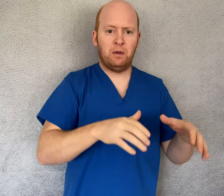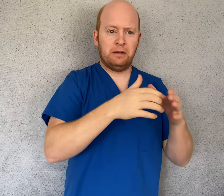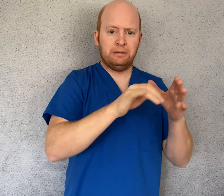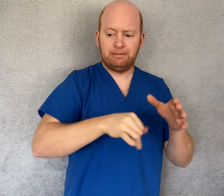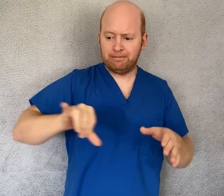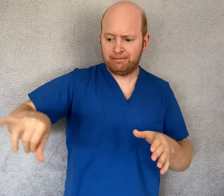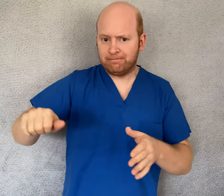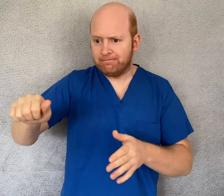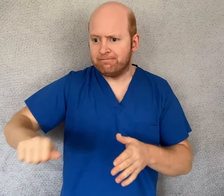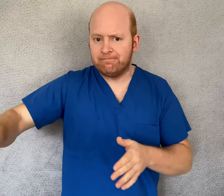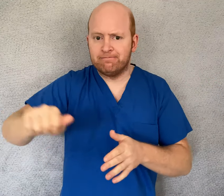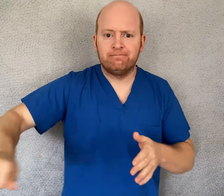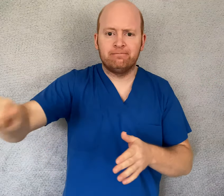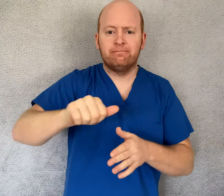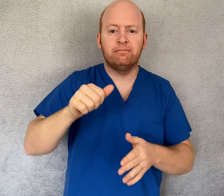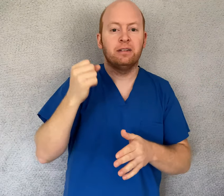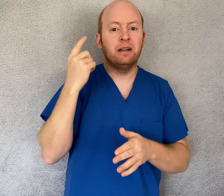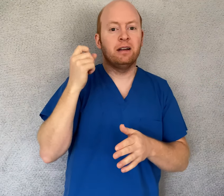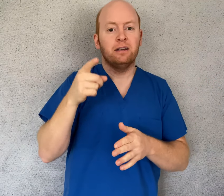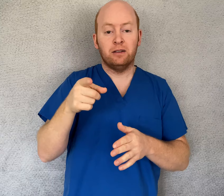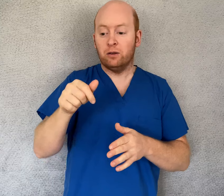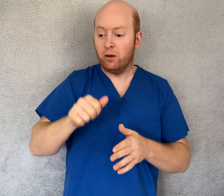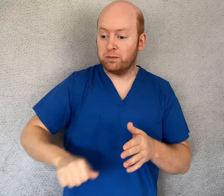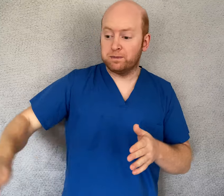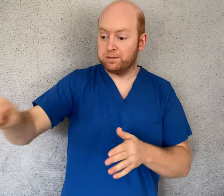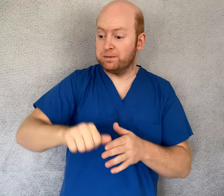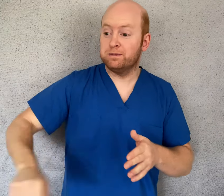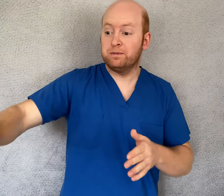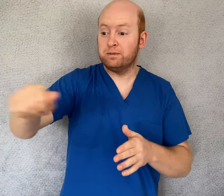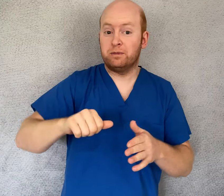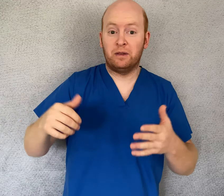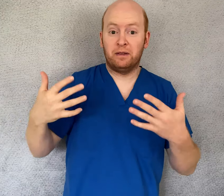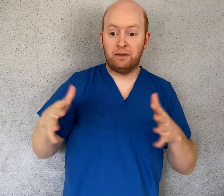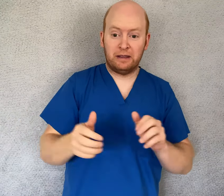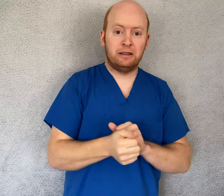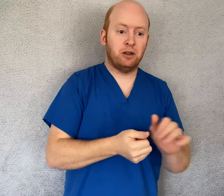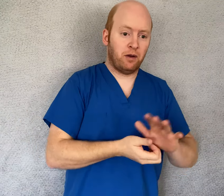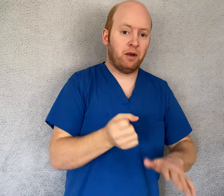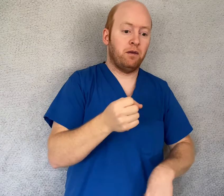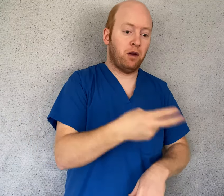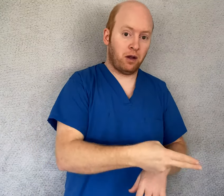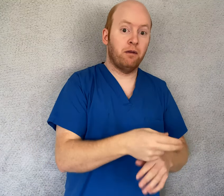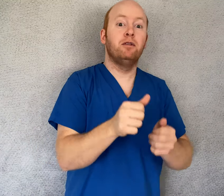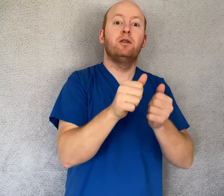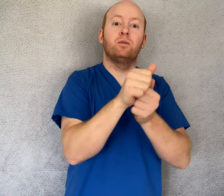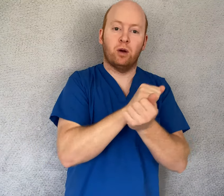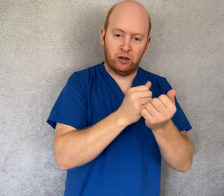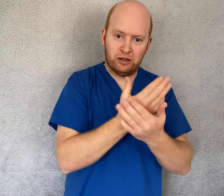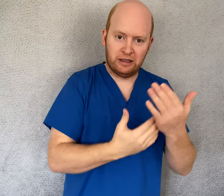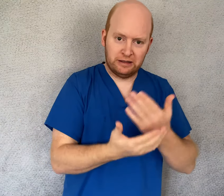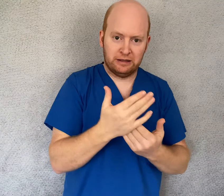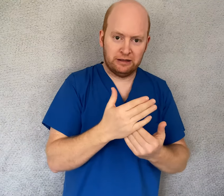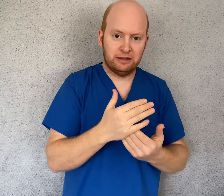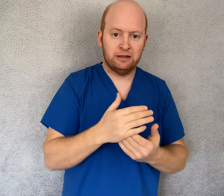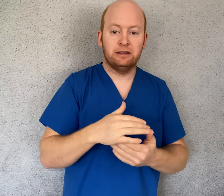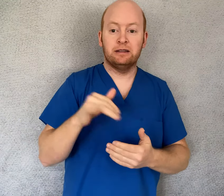homemade solution, and wipe down the machine, discard your gloves, and wash your hands!